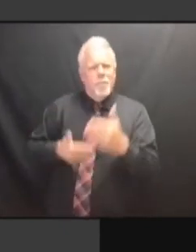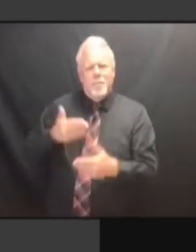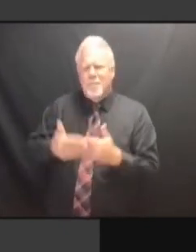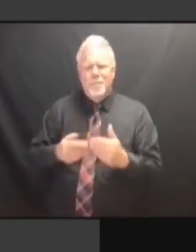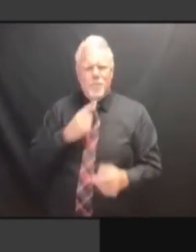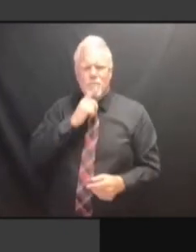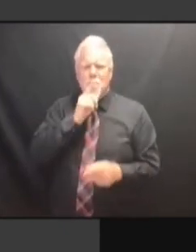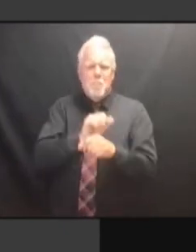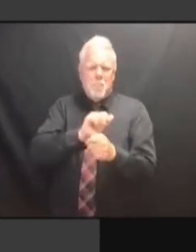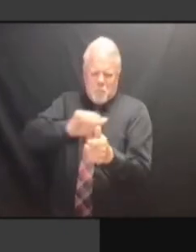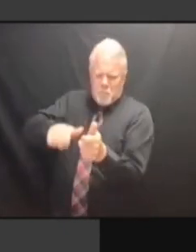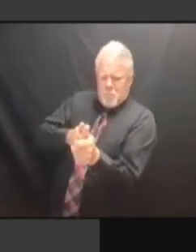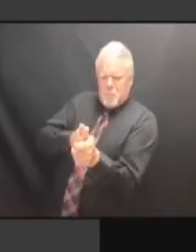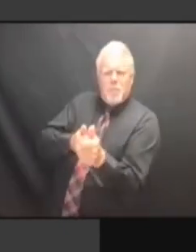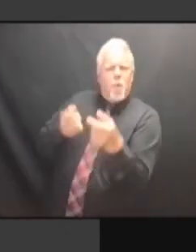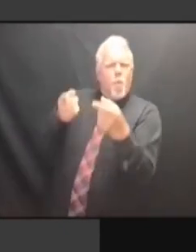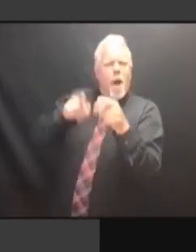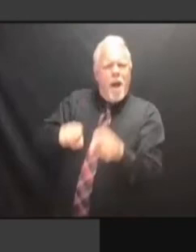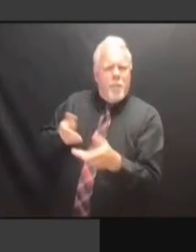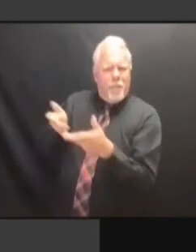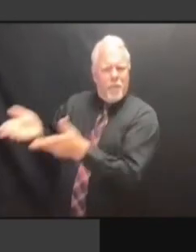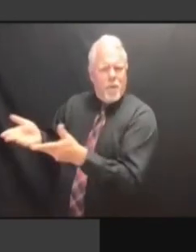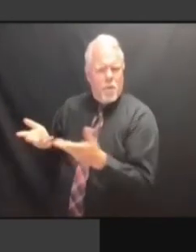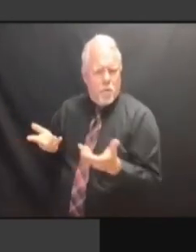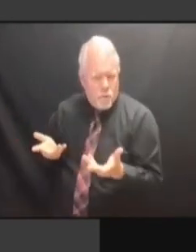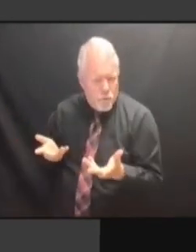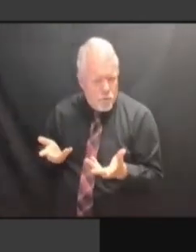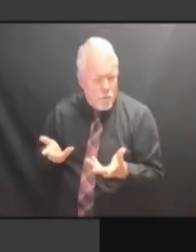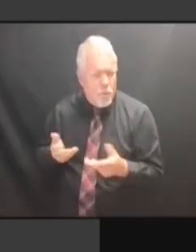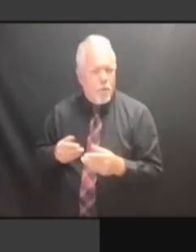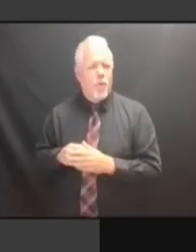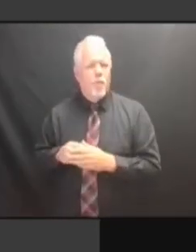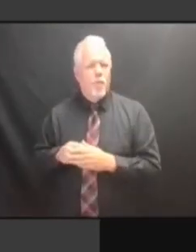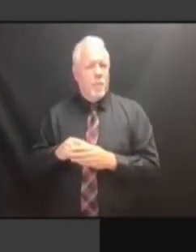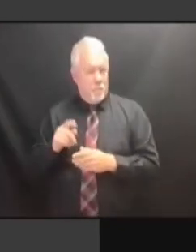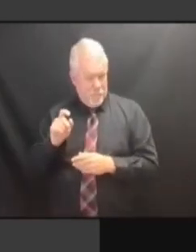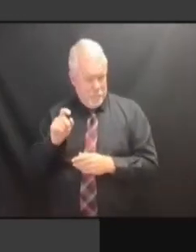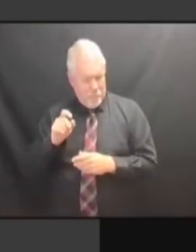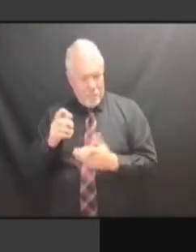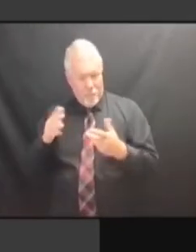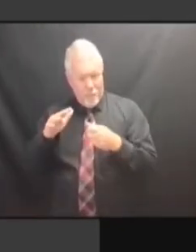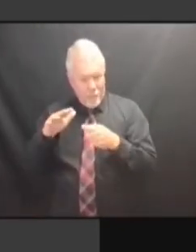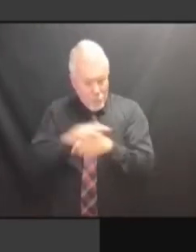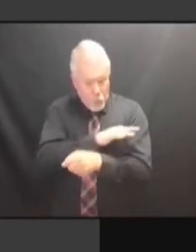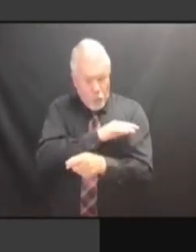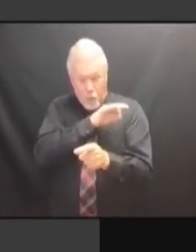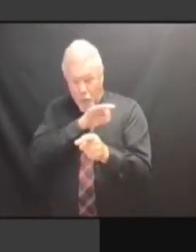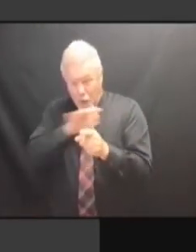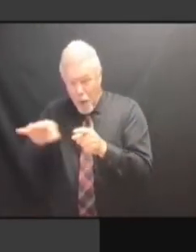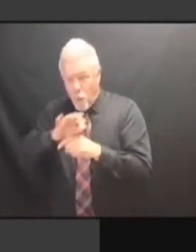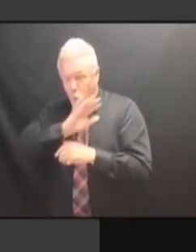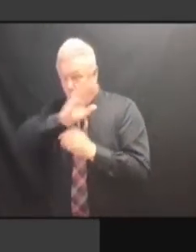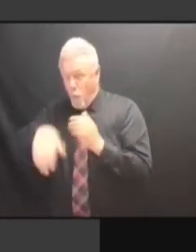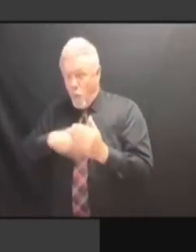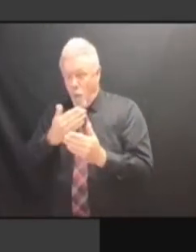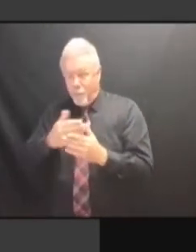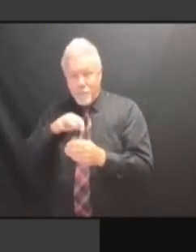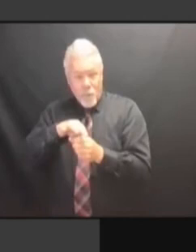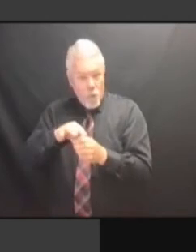UNDERVOTES THAN OTHER COUNTIES. AND I'LL SAY THAT THE UNDERVOTES THAN OTHER COUNTIES. AND I'LL SAY THAT THE ANSWER AND I'LL SAY THAT THE ANSWER AND I'LL SAY THAT THE ANSWER COULD AND I'LL SAY THAT THE ANSWER COULD BE AND I'LL SAY THAT THE ANSWER COULD BE VERY AND I'LL SAY THAT THE ANSWER COULD BE VERY INNOCENT. COULD BE VERY INNOCENT. COULD BE VERY INNOCENT. SO, COULD BE VERY INNOCENT. SO, YOU COULD BE VERY INNOCENT. SO, YOU KNOW, COULD BE VERY INNOCENT. SO, YOU KNOW, I COULD BE VERY INNOCENT. SO, YOU KNOW, I TELL COULD BE VERY INNOCENT. SO, YOU KNOW, I TELL THE